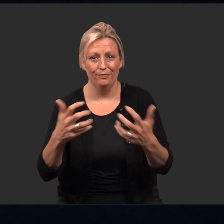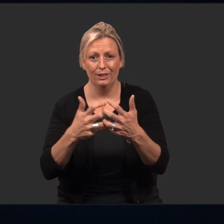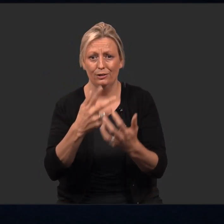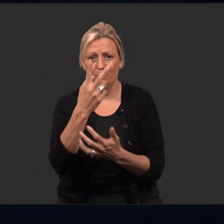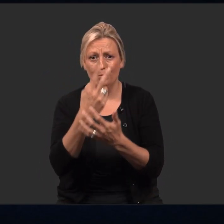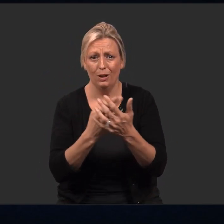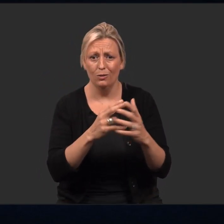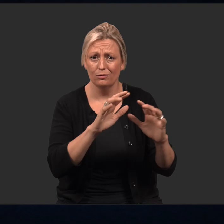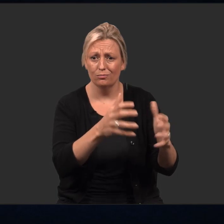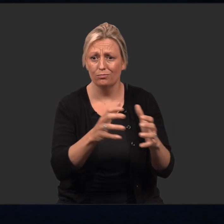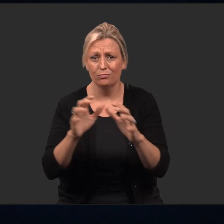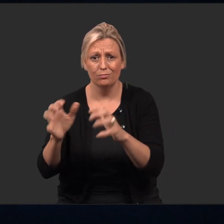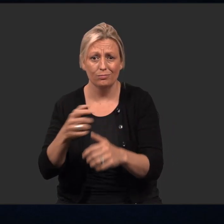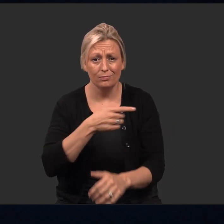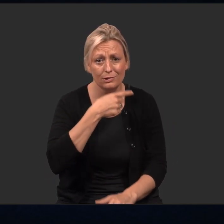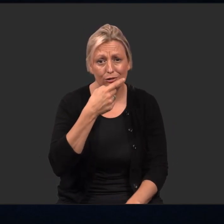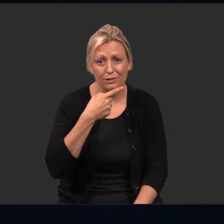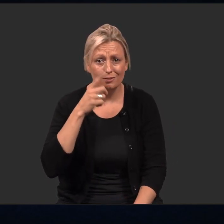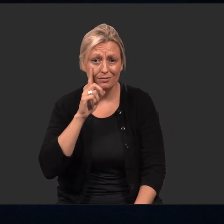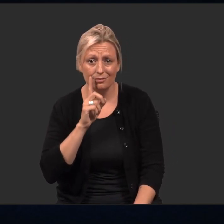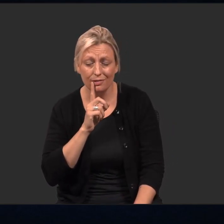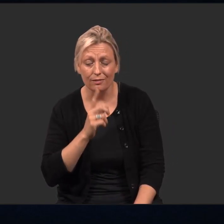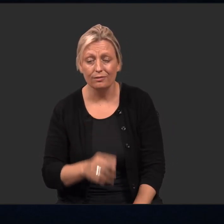This works for either hearing or Deaf participants.